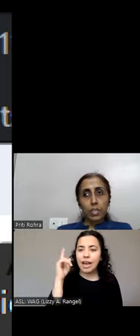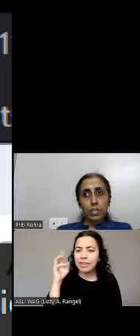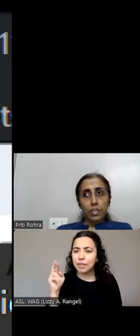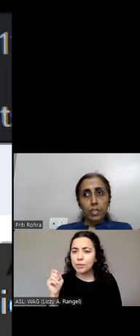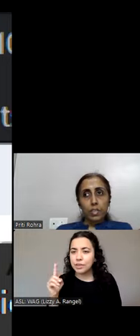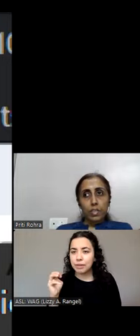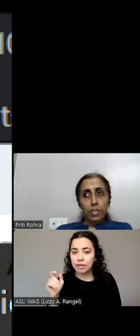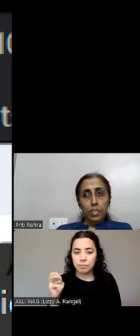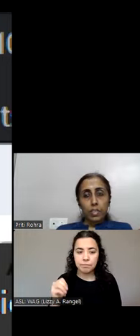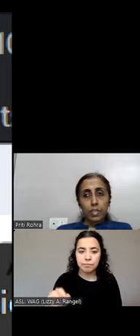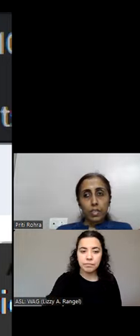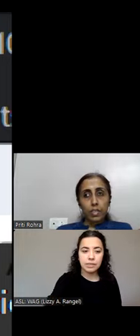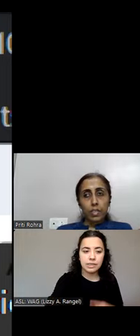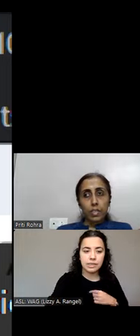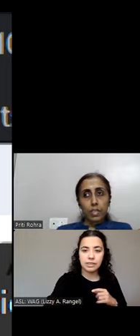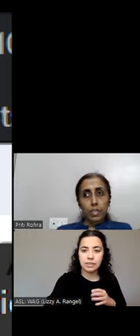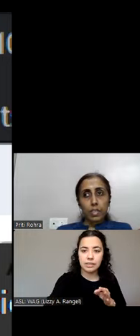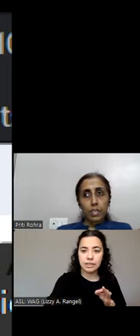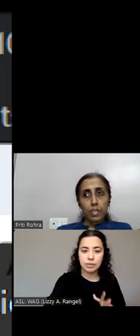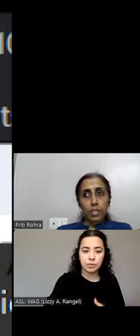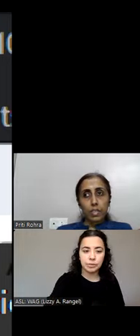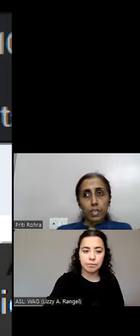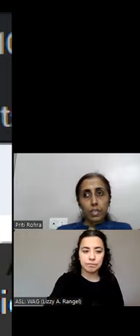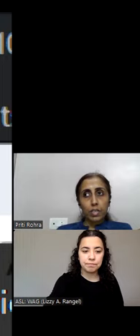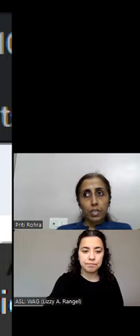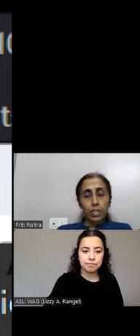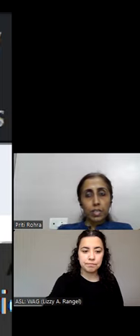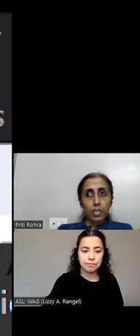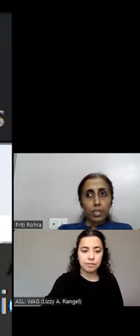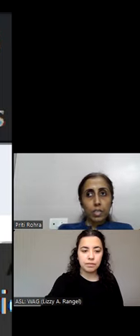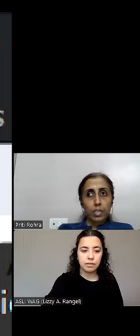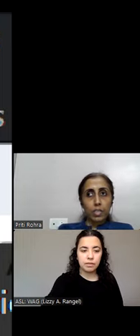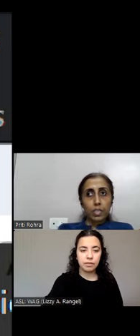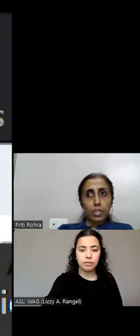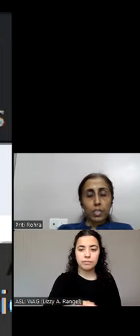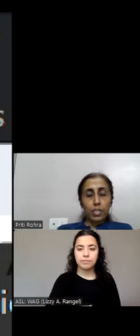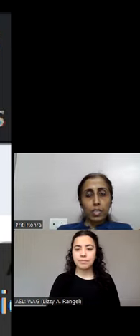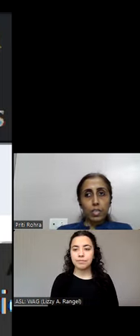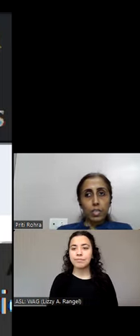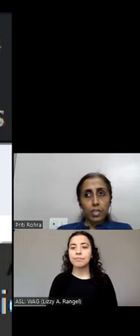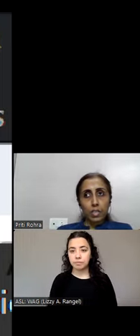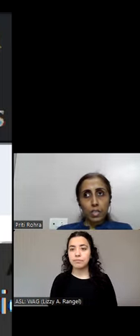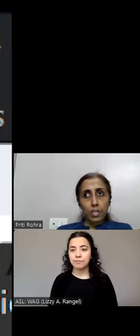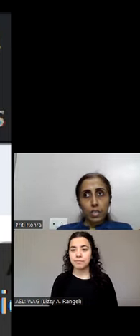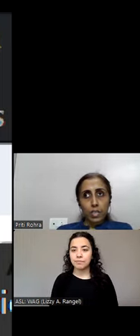I think you are muted, Malcolm. >> MALCOLM MEISTRELL: I was muted. I want to thank